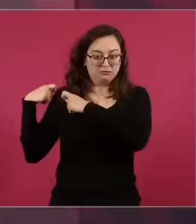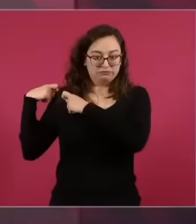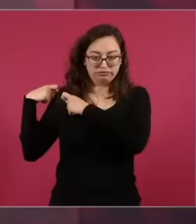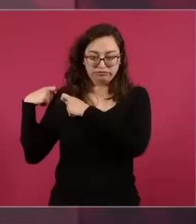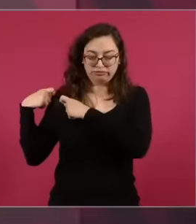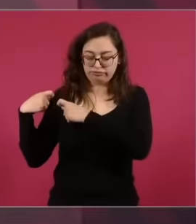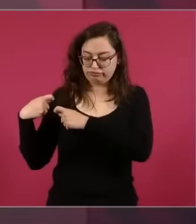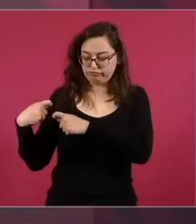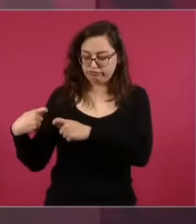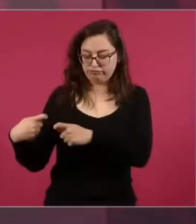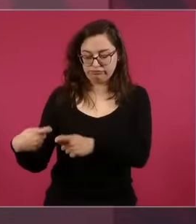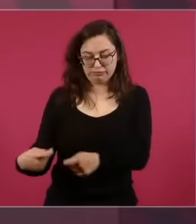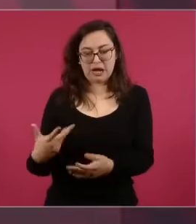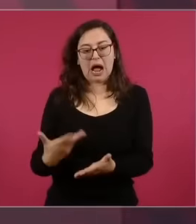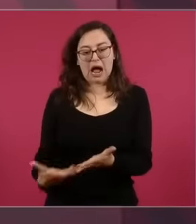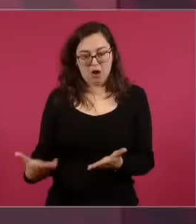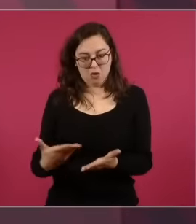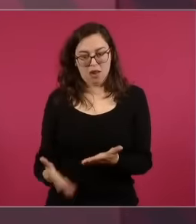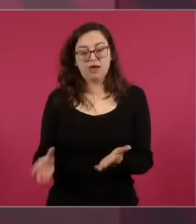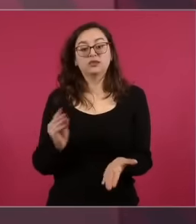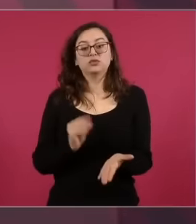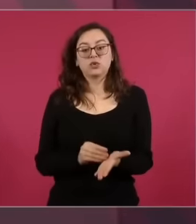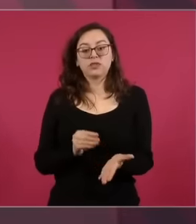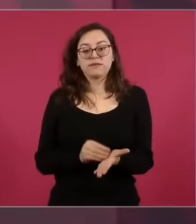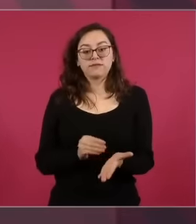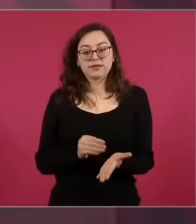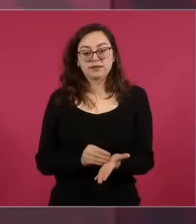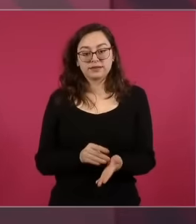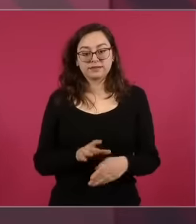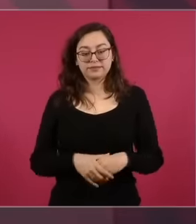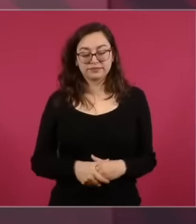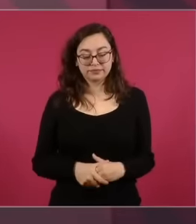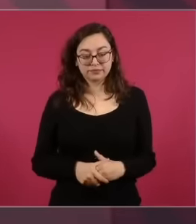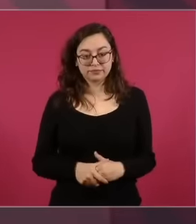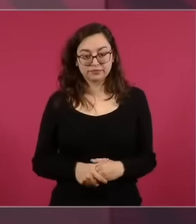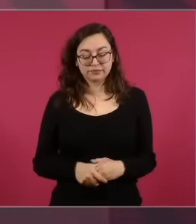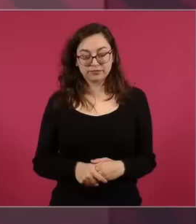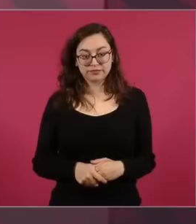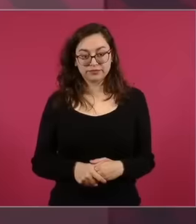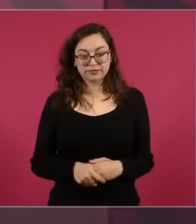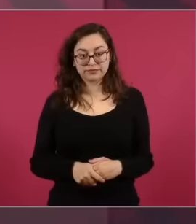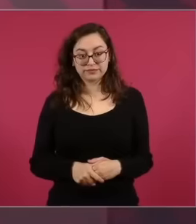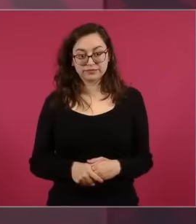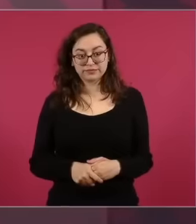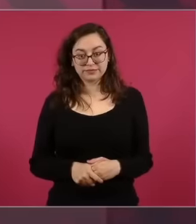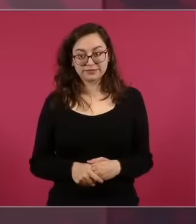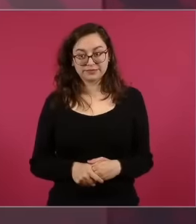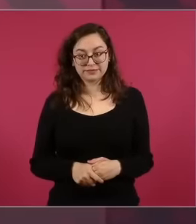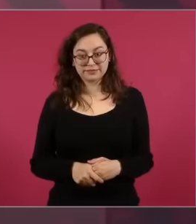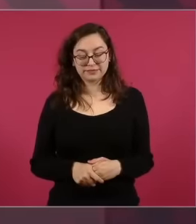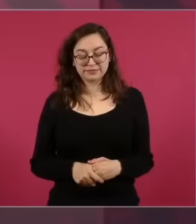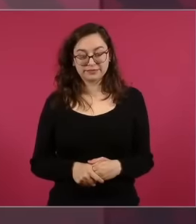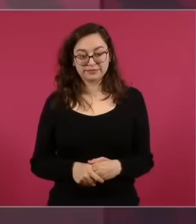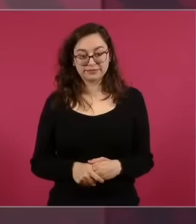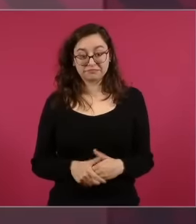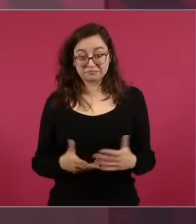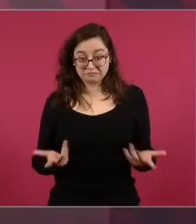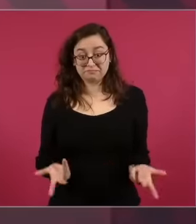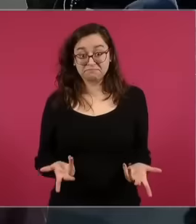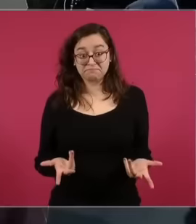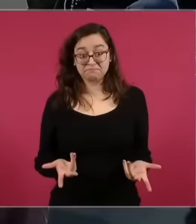were transmitted to us that are part of our syncratic ideas